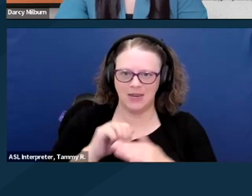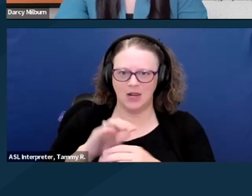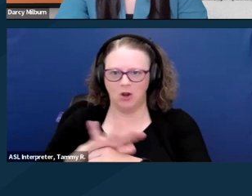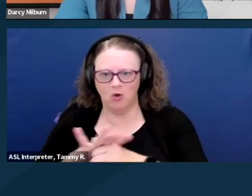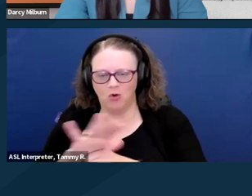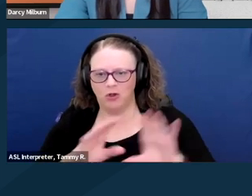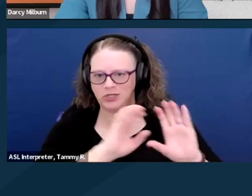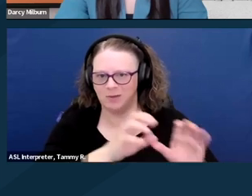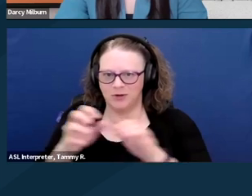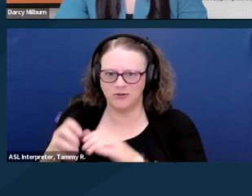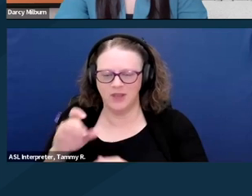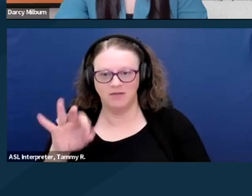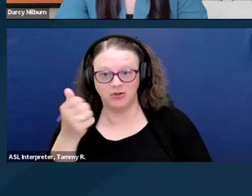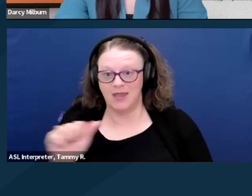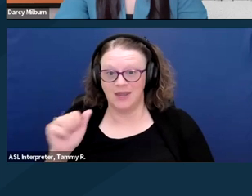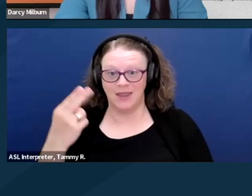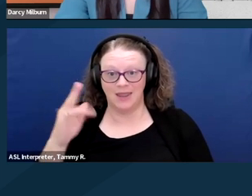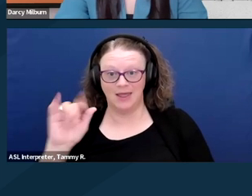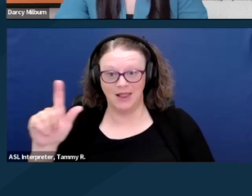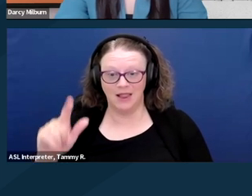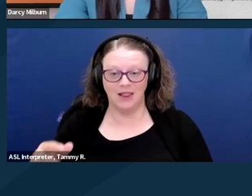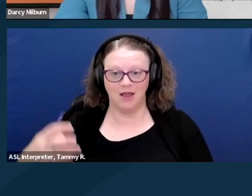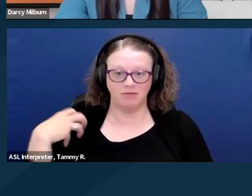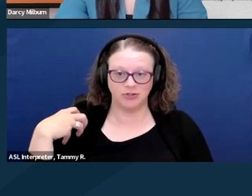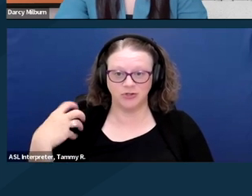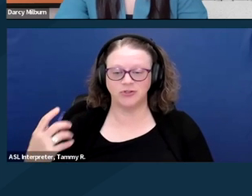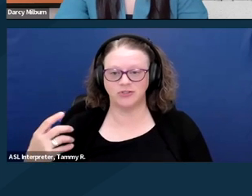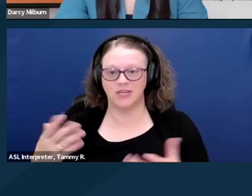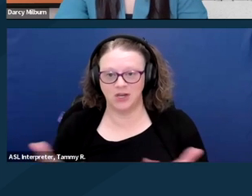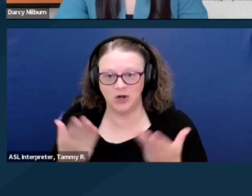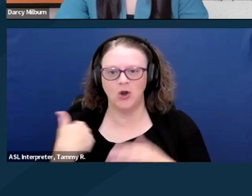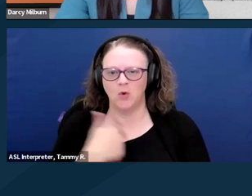there's a really good chance that we have someone in our network, in your district.